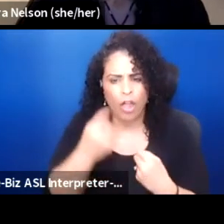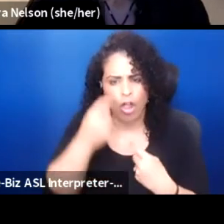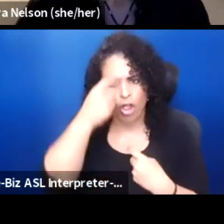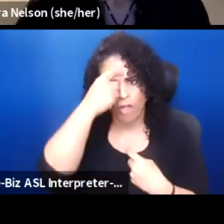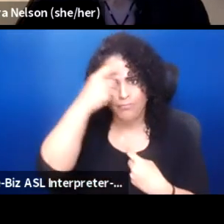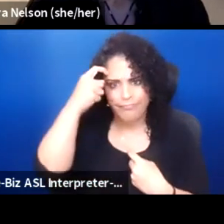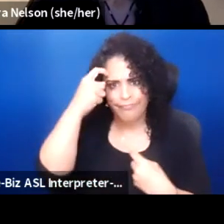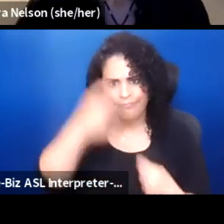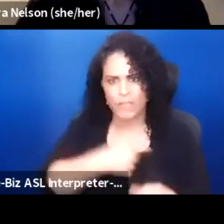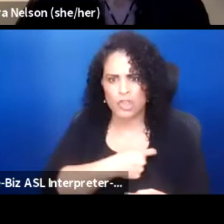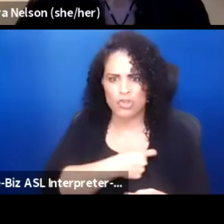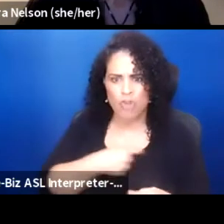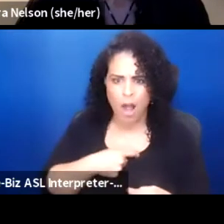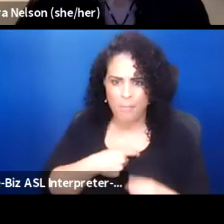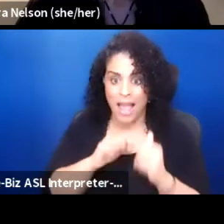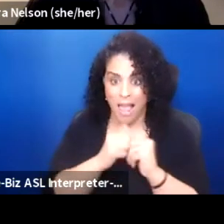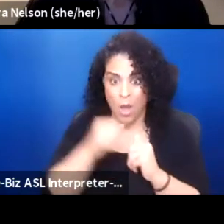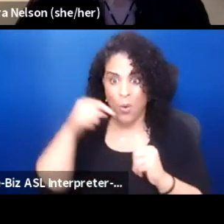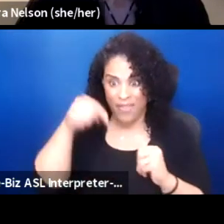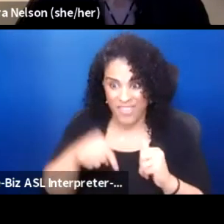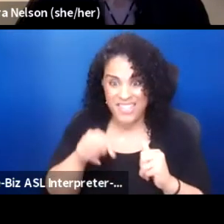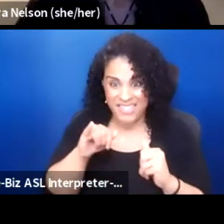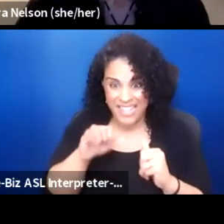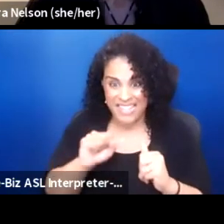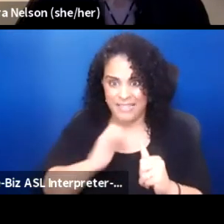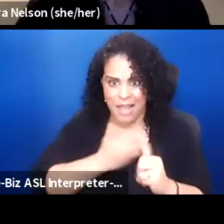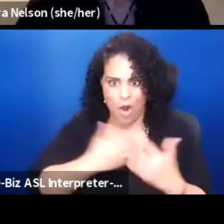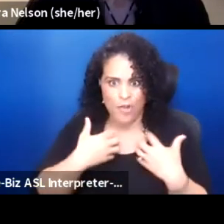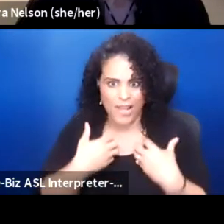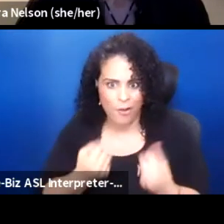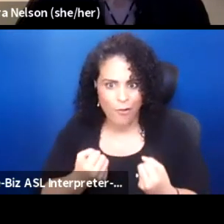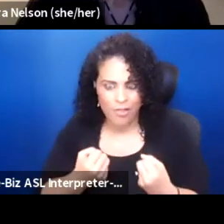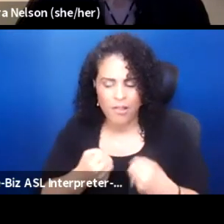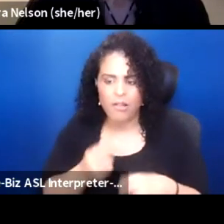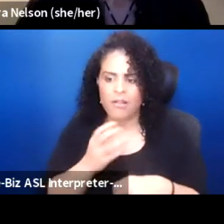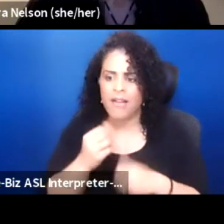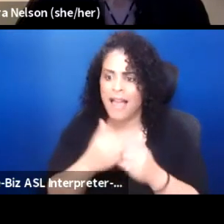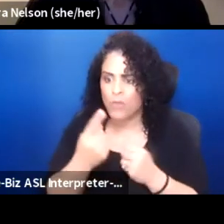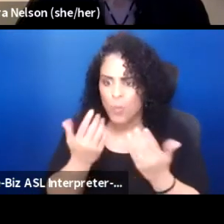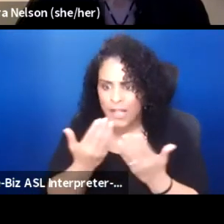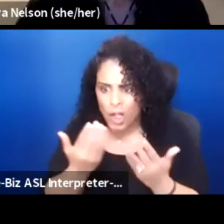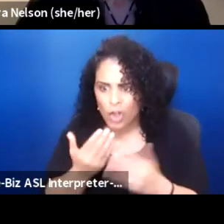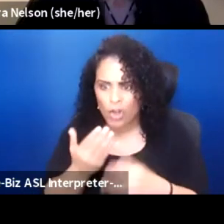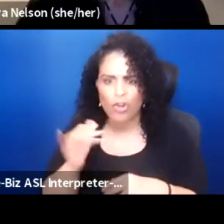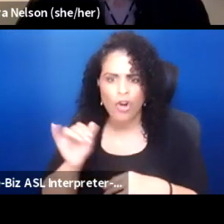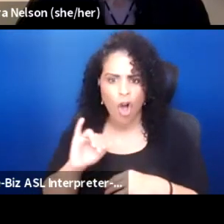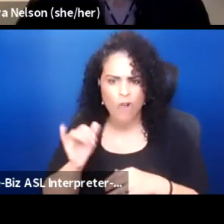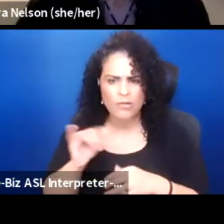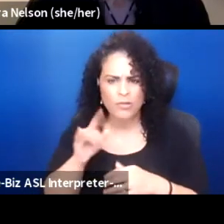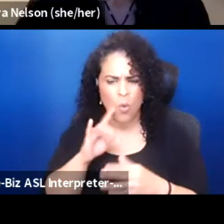and how this is our healing. And then everyone here has also mentioned